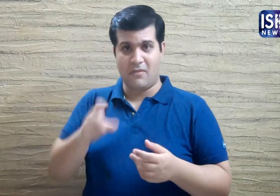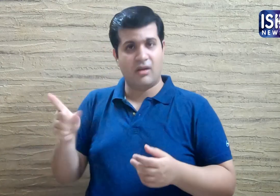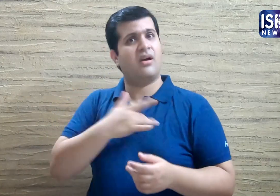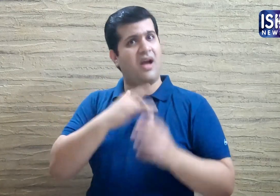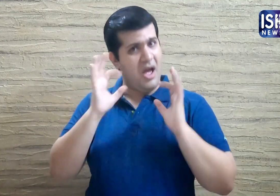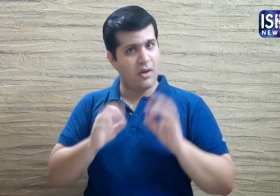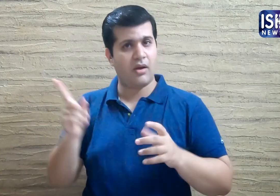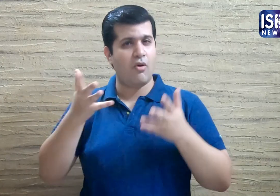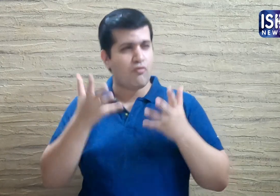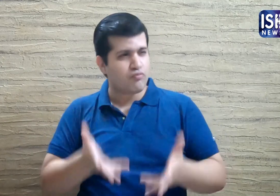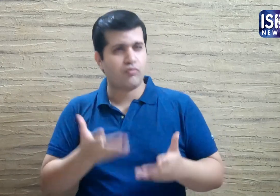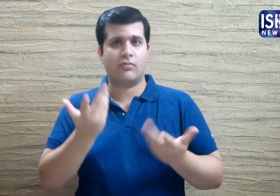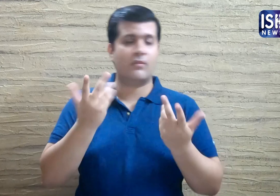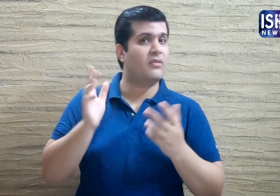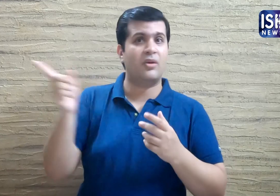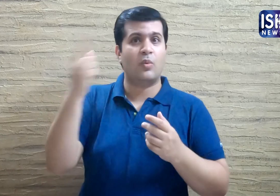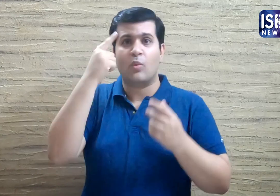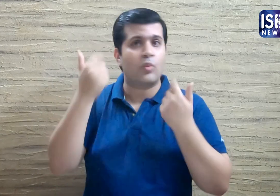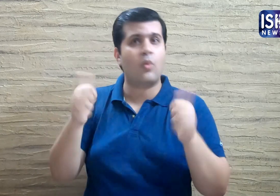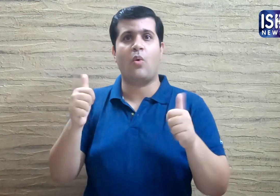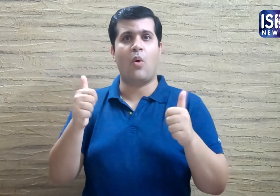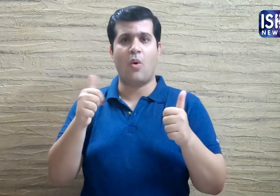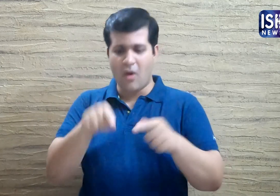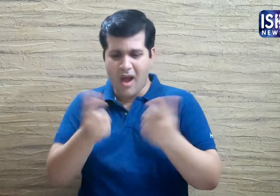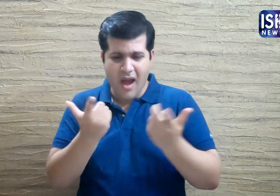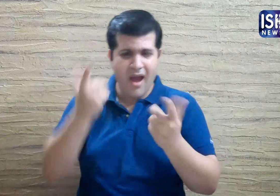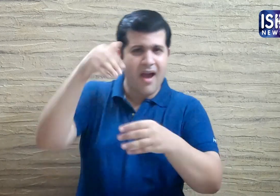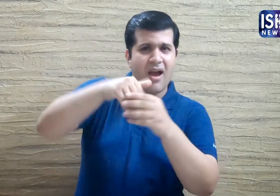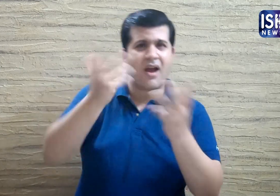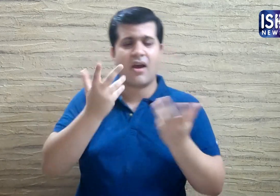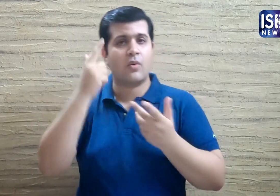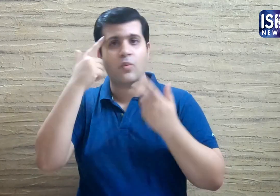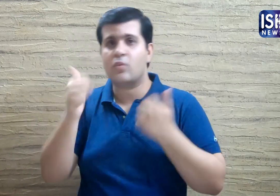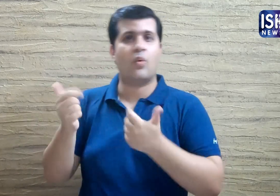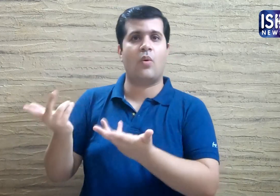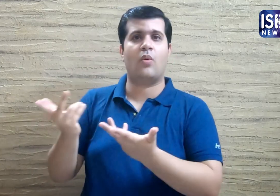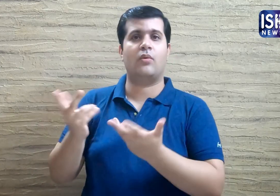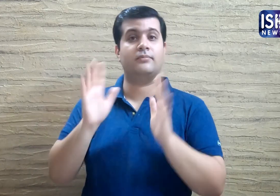He was a kind man and meant no harm.